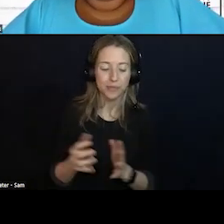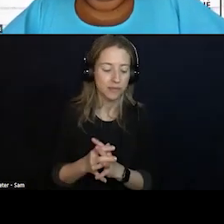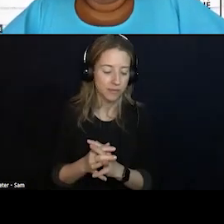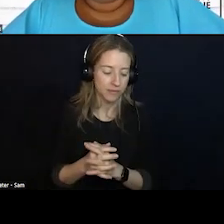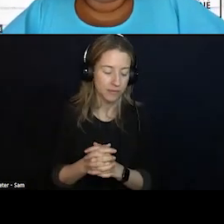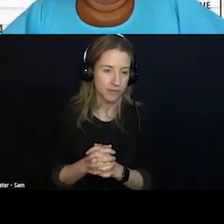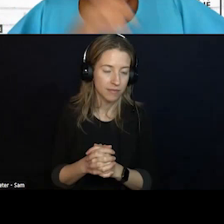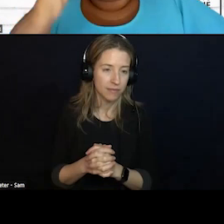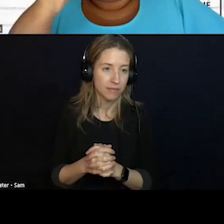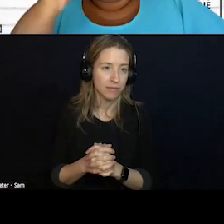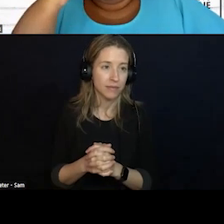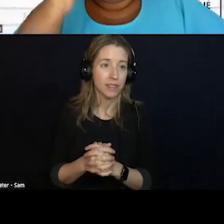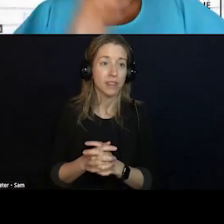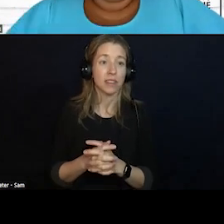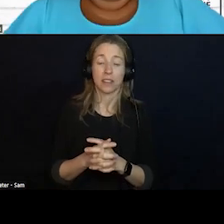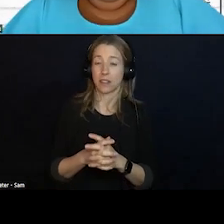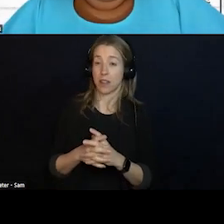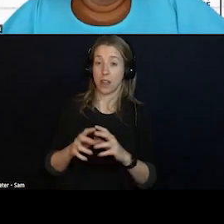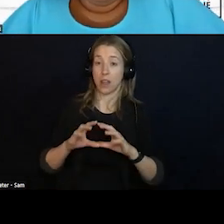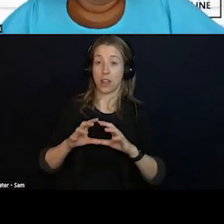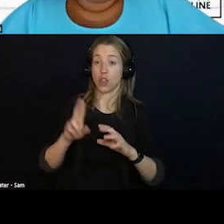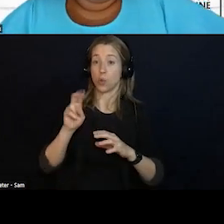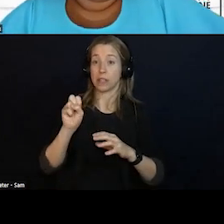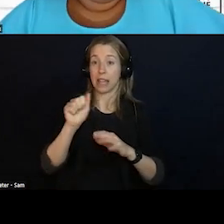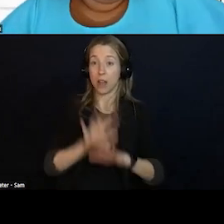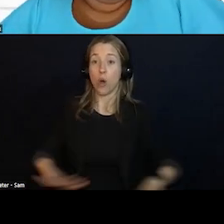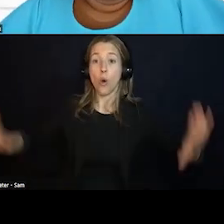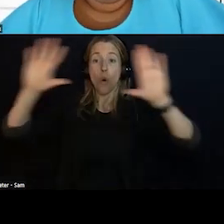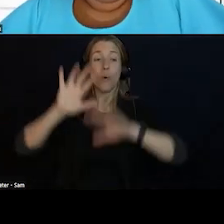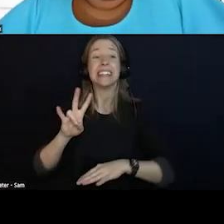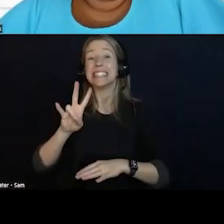OVER 70 NATIONAL ORGANIZATIONS INCLUDING NASMHPD.